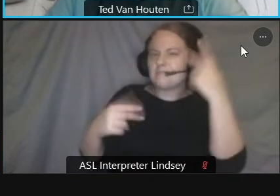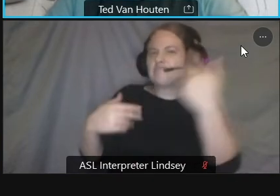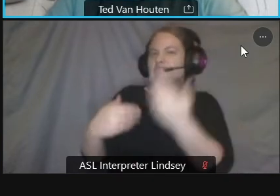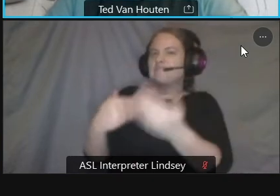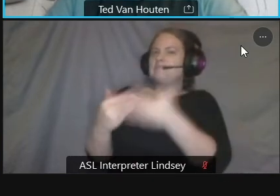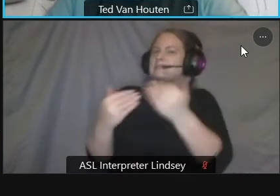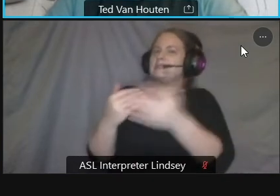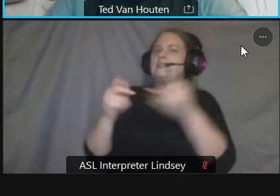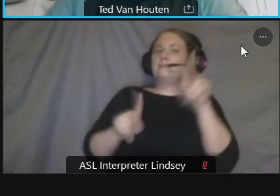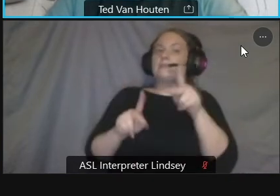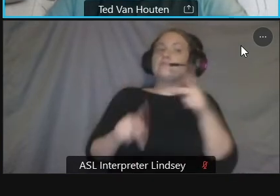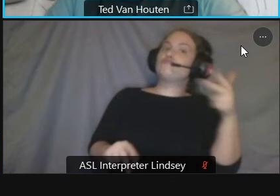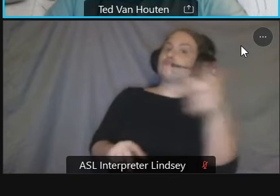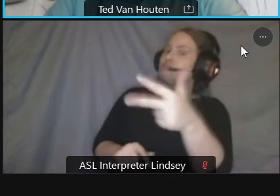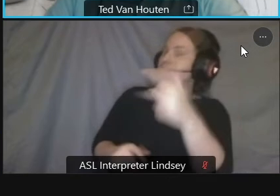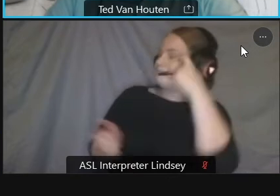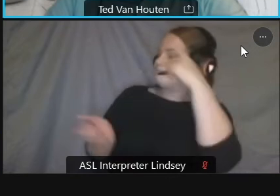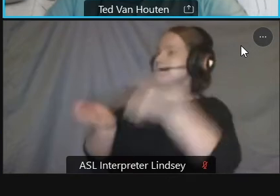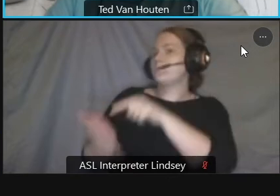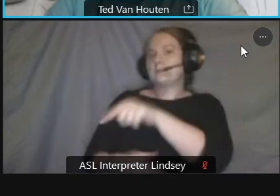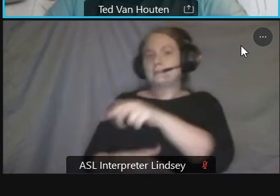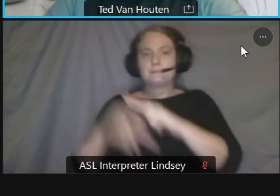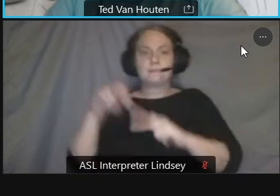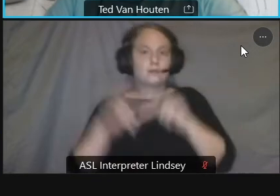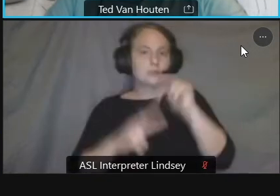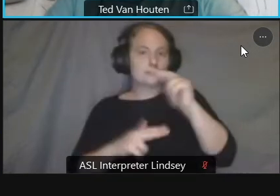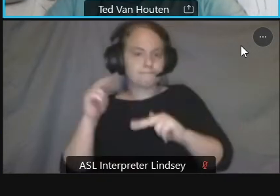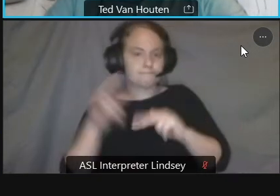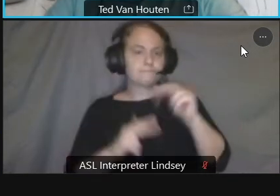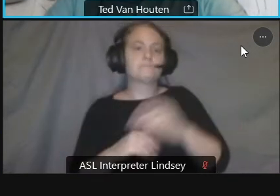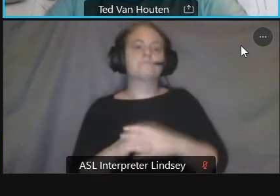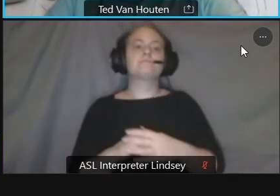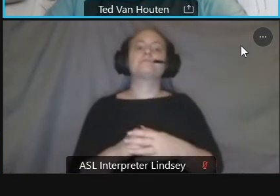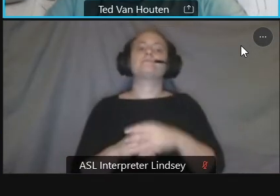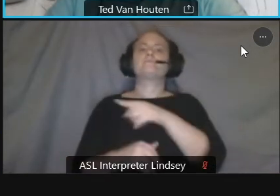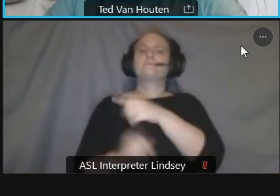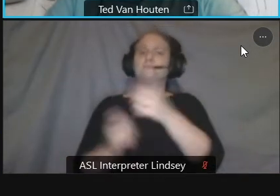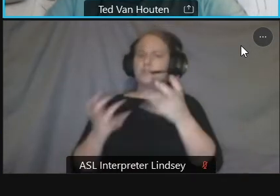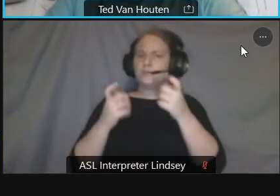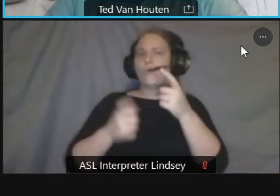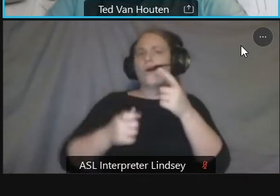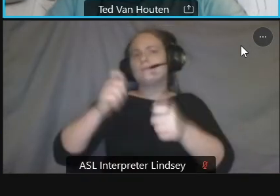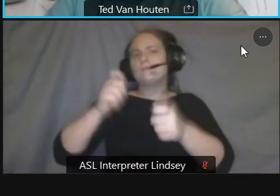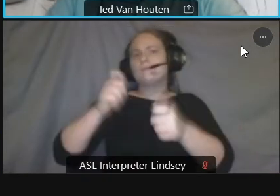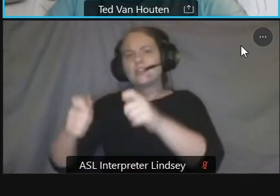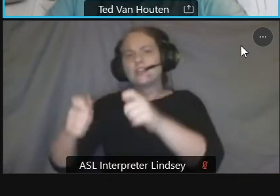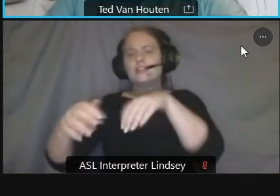design improvements to van ness street they're looking at changing some access along vanes street